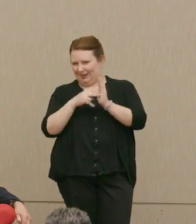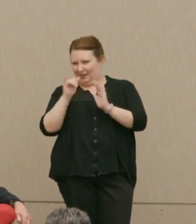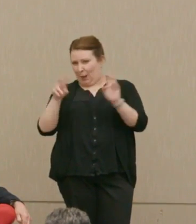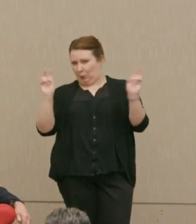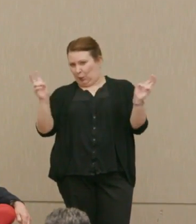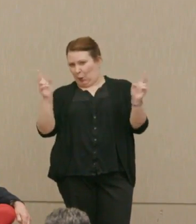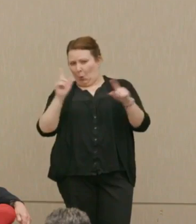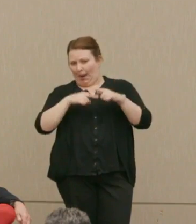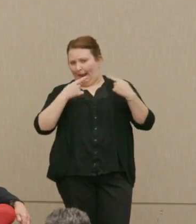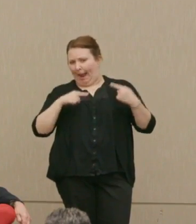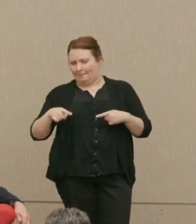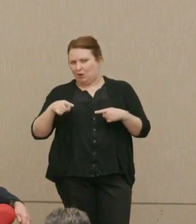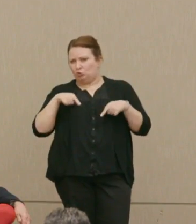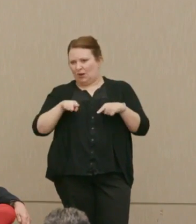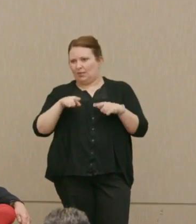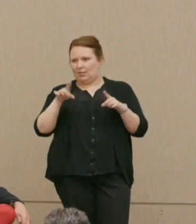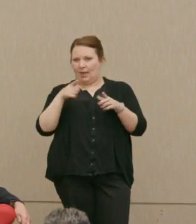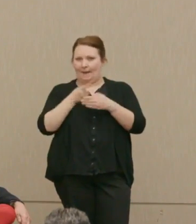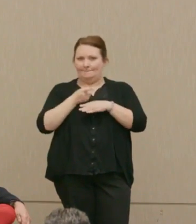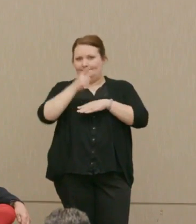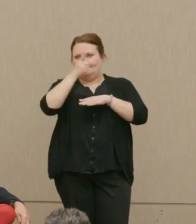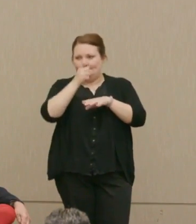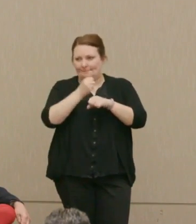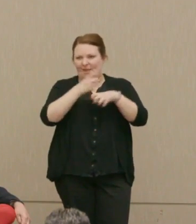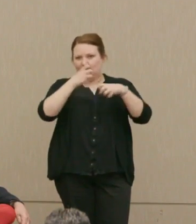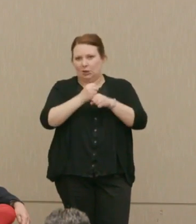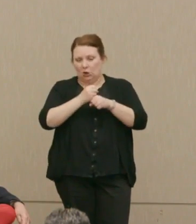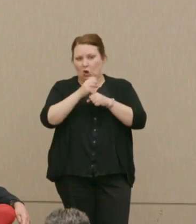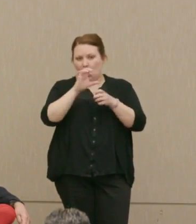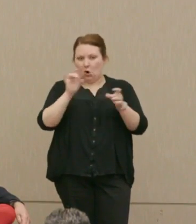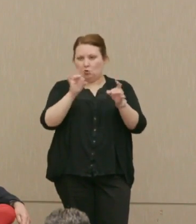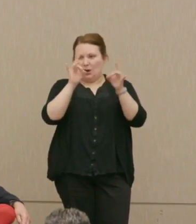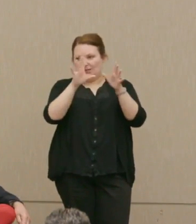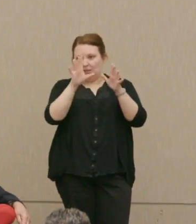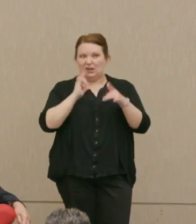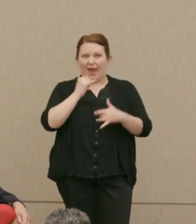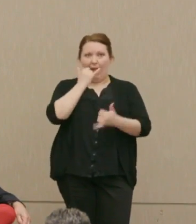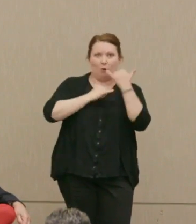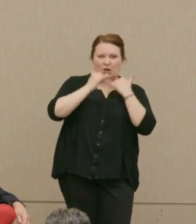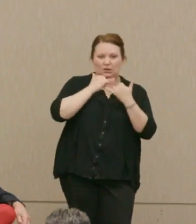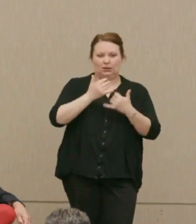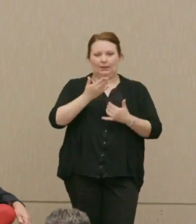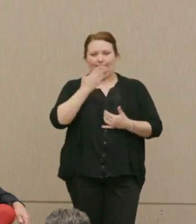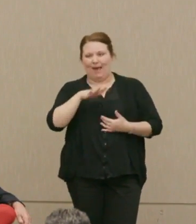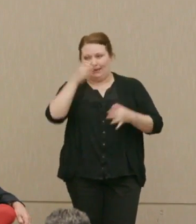What unfolded in the missile crisis was a cascade of errors and misjudgments and unintentional